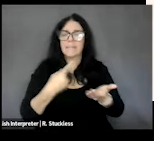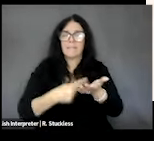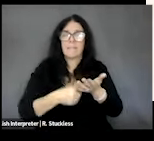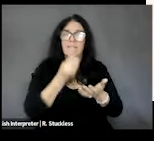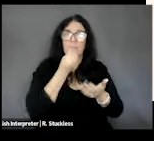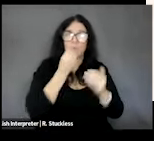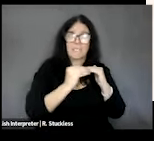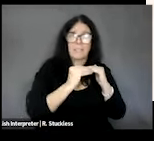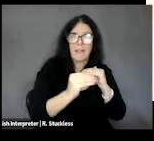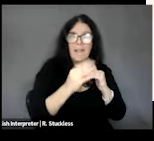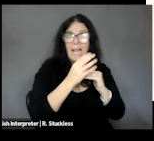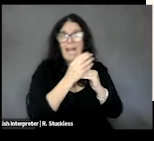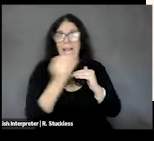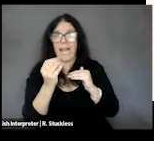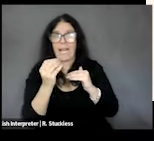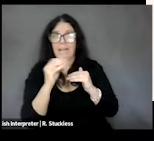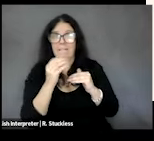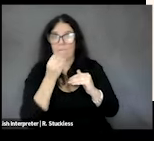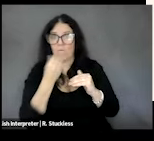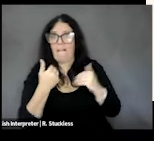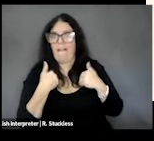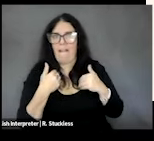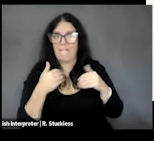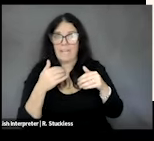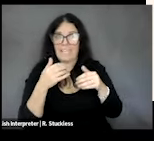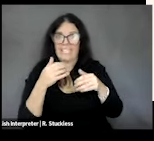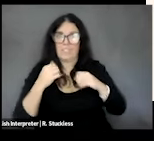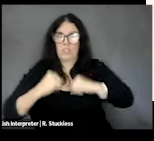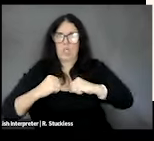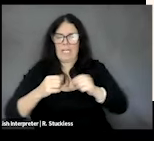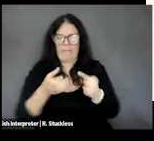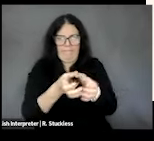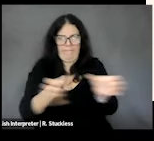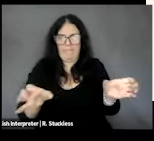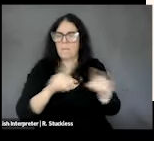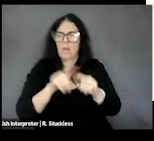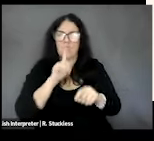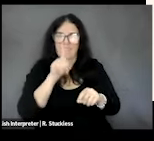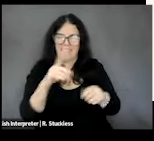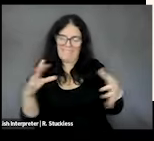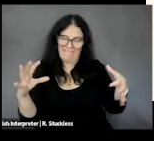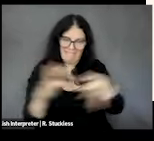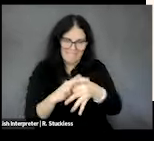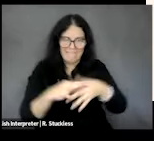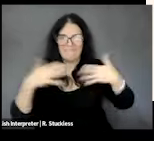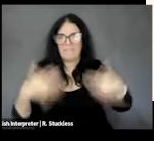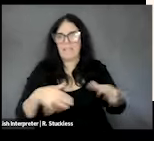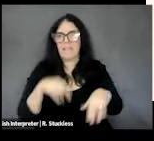because there's a poor understanding of the of the intersectionality. There are a few